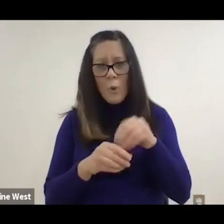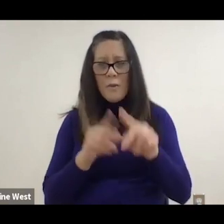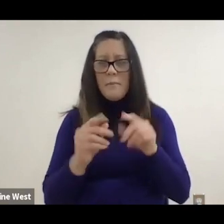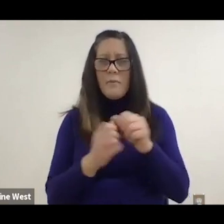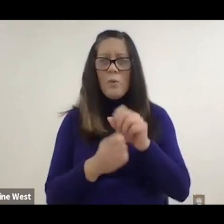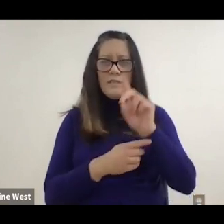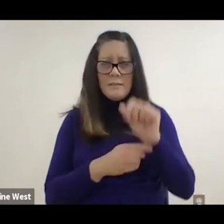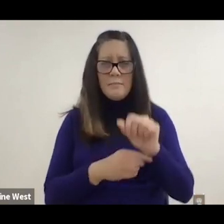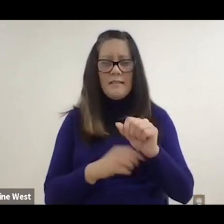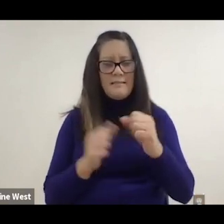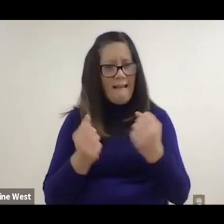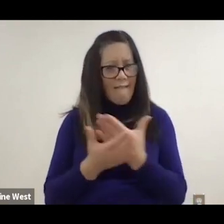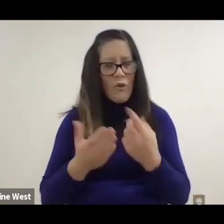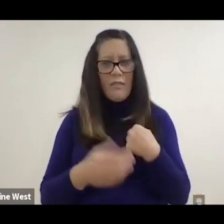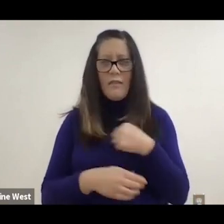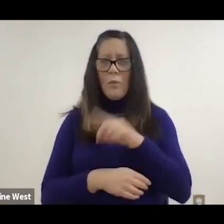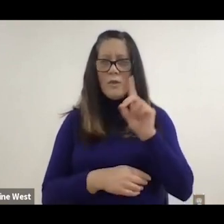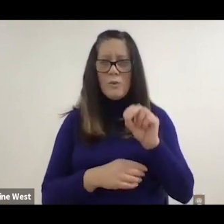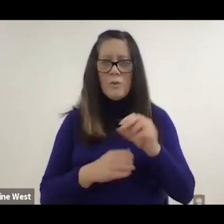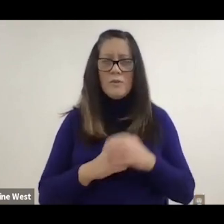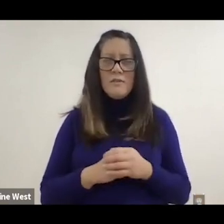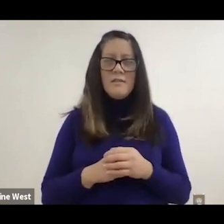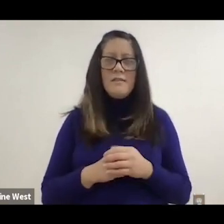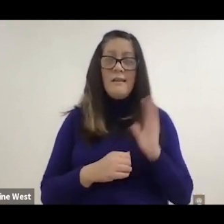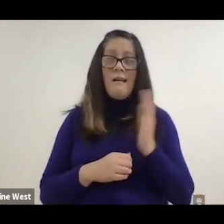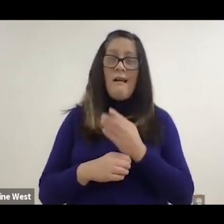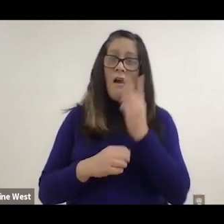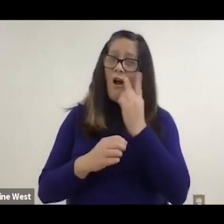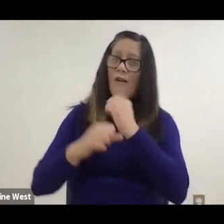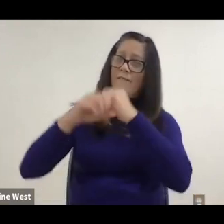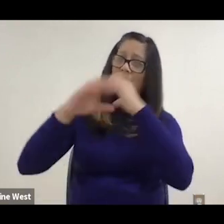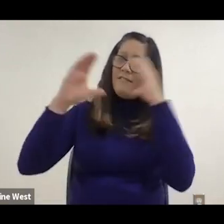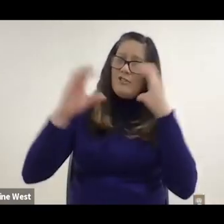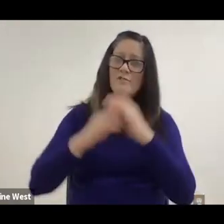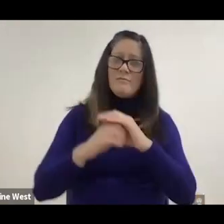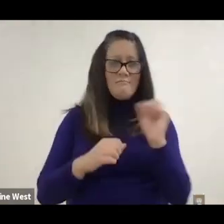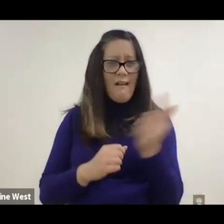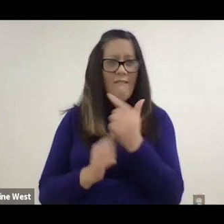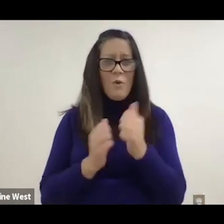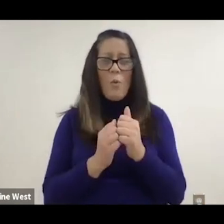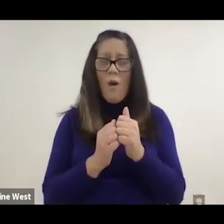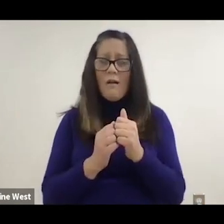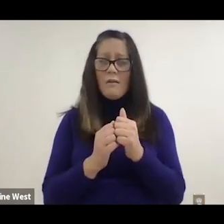all aspects of what we do. Our vision is a world where everyone with a disability,